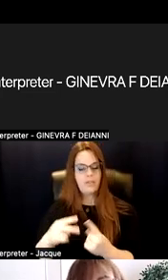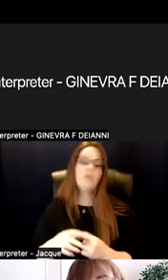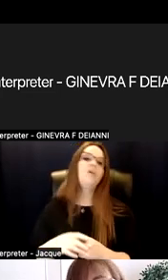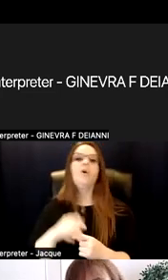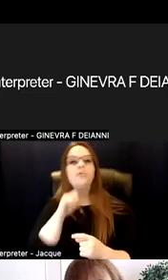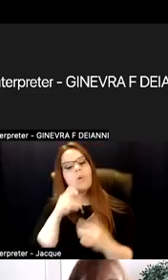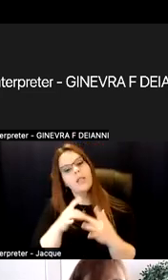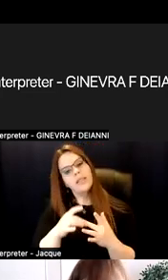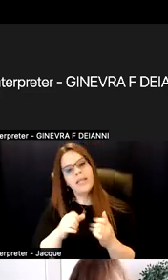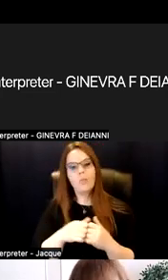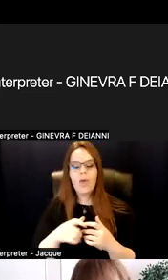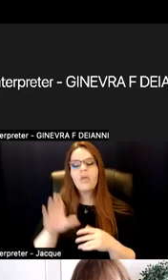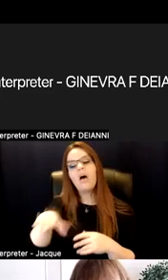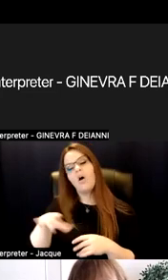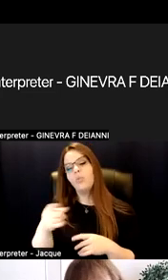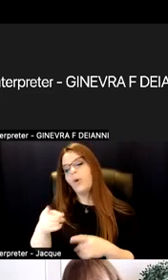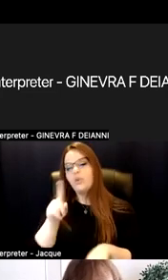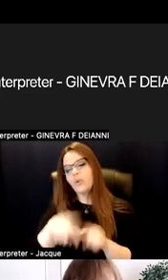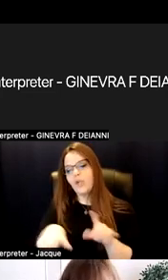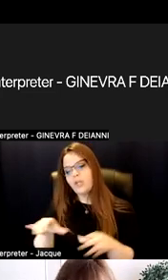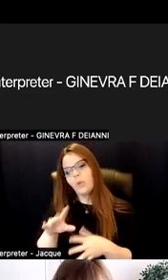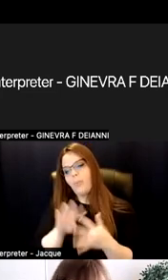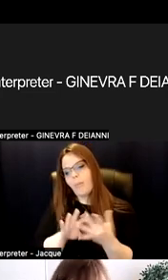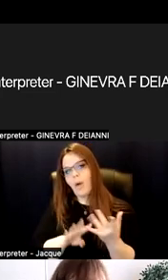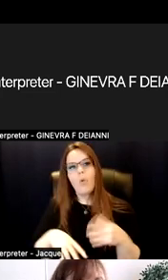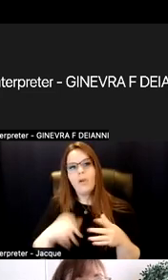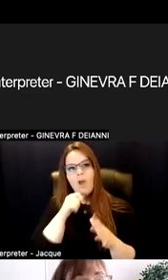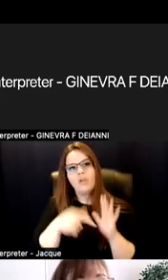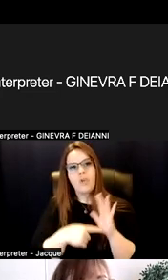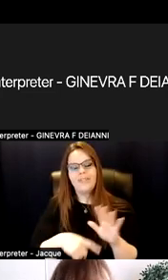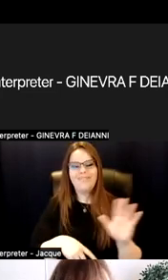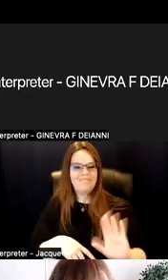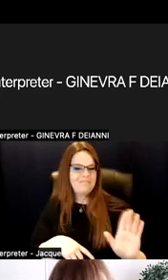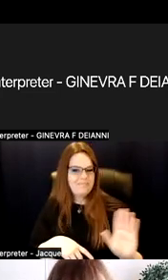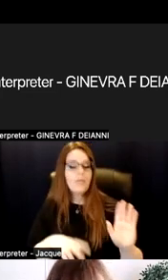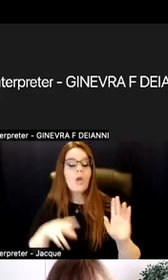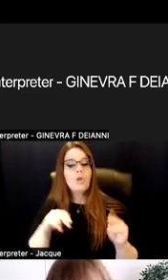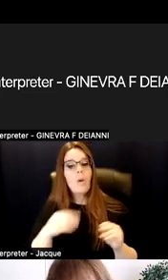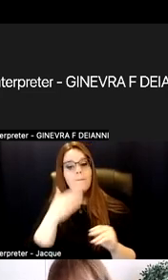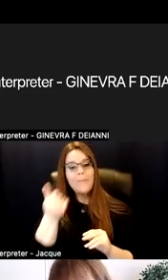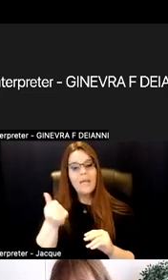Well, what you weren't able to do or what you aren't showing yet is this. But leading that conversation from